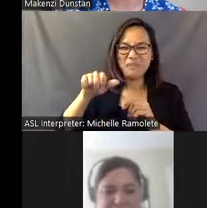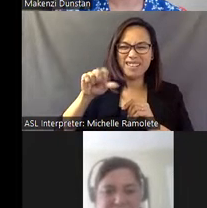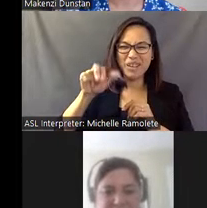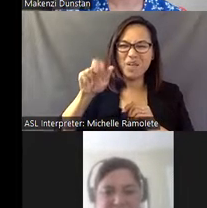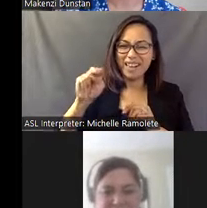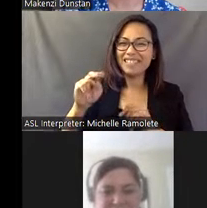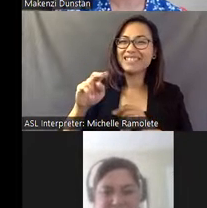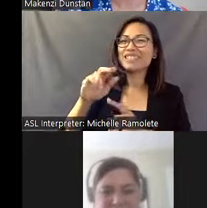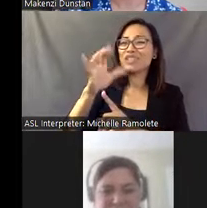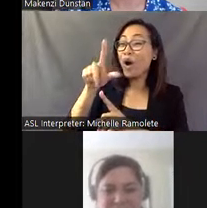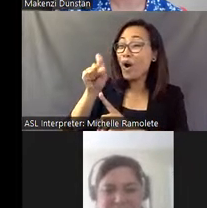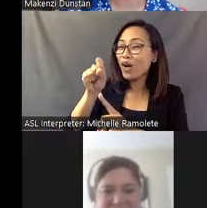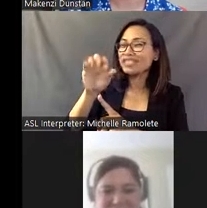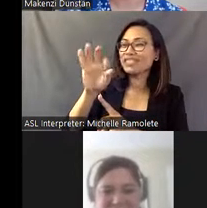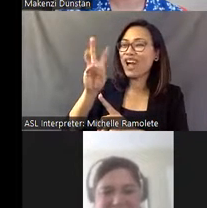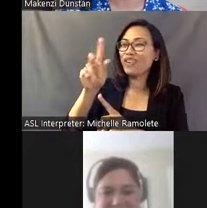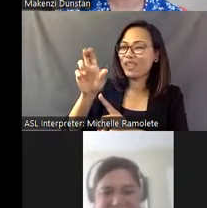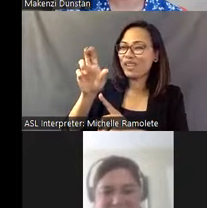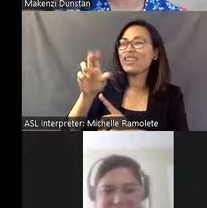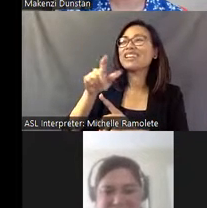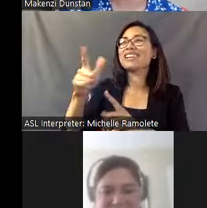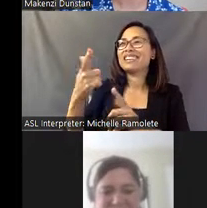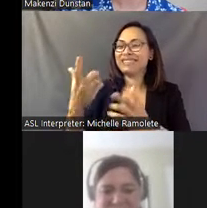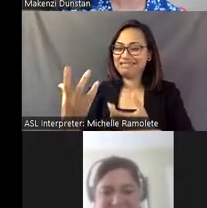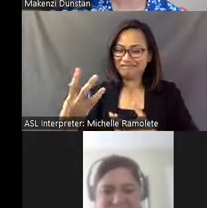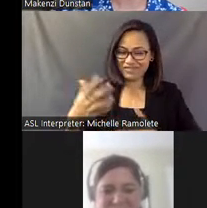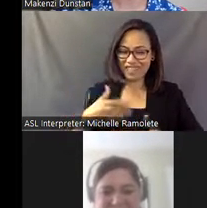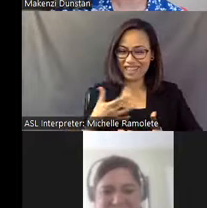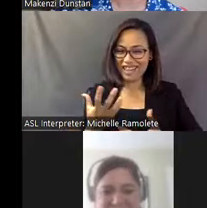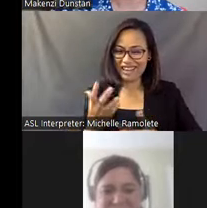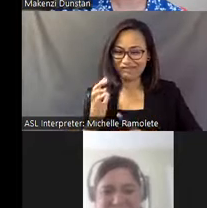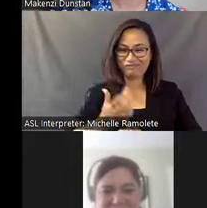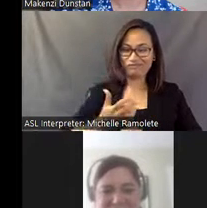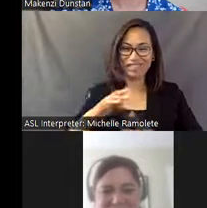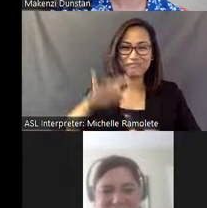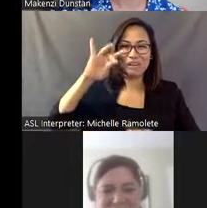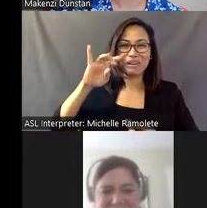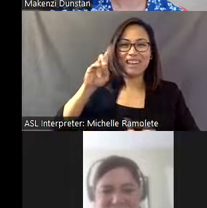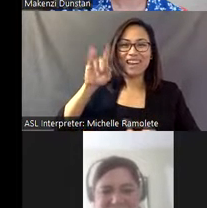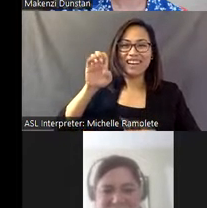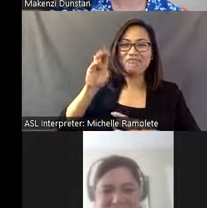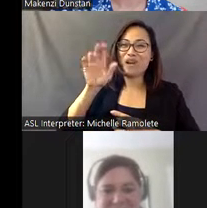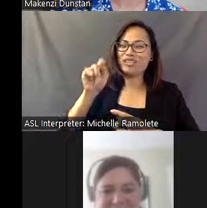But he definitely has taken on the spirit of Eddie Martin, and he will easily give you a tour.